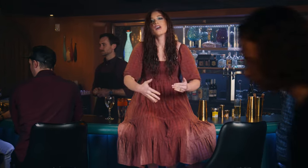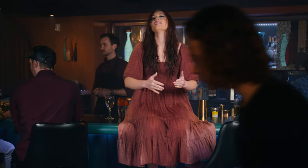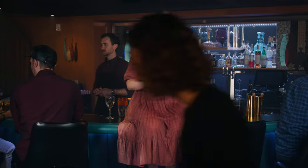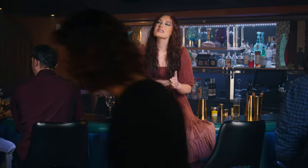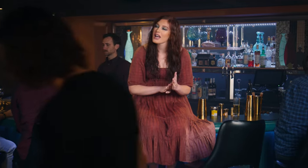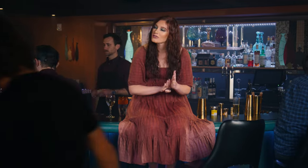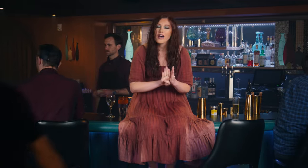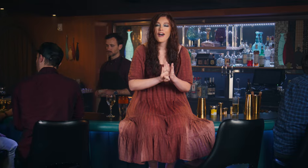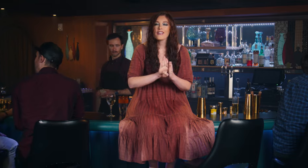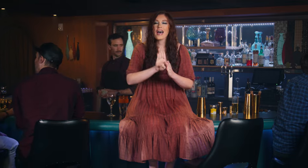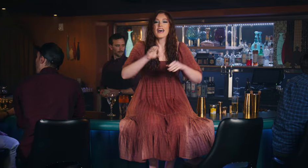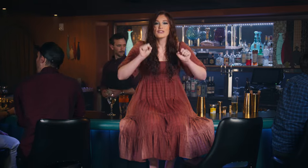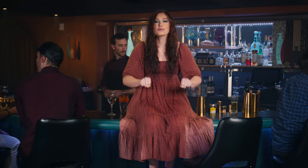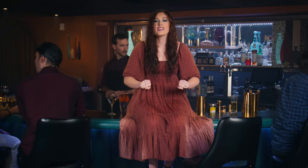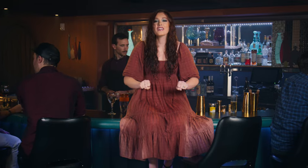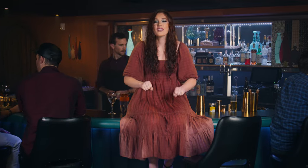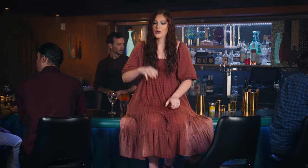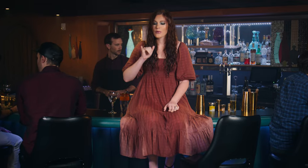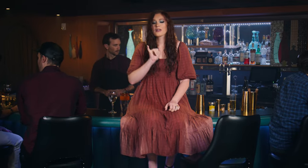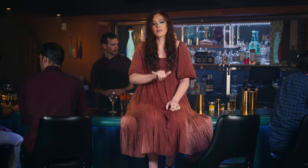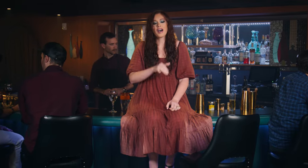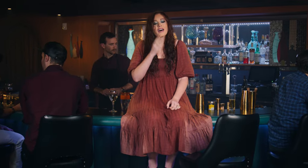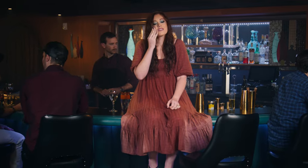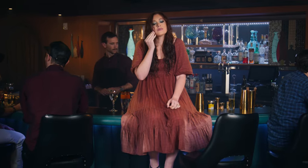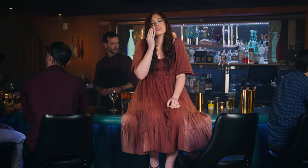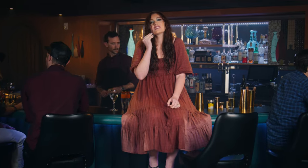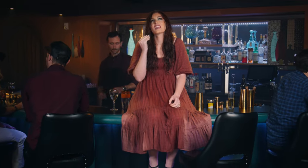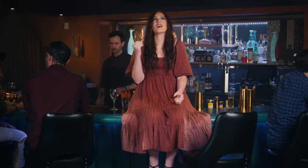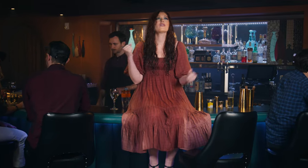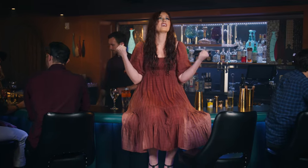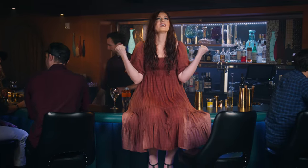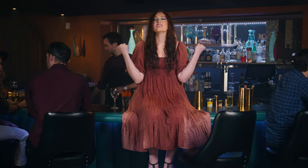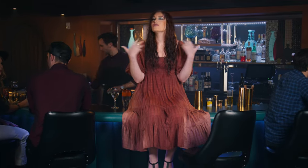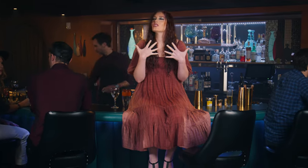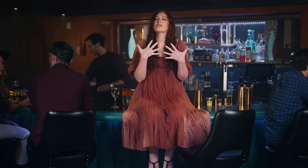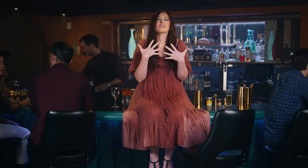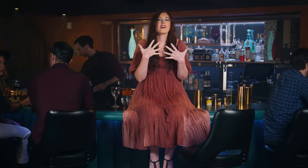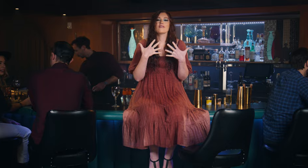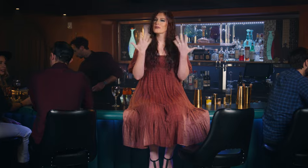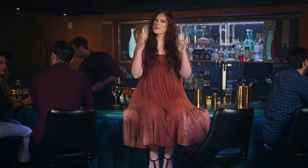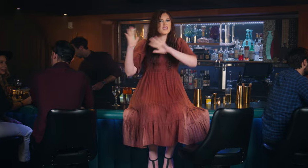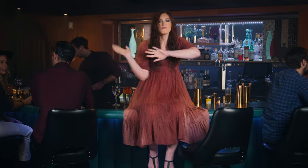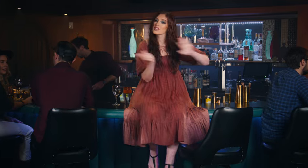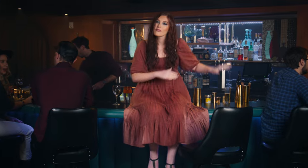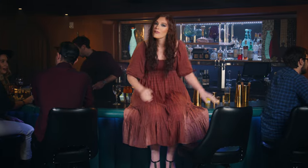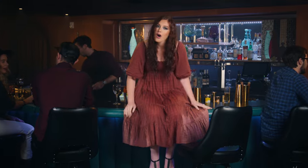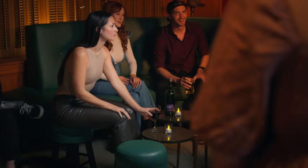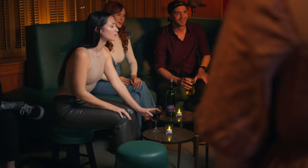At least I'll know that it's real Rock bottom is scary if you've never been before